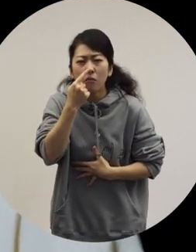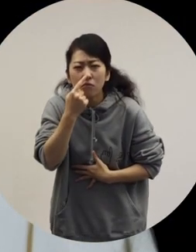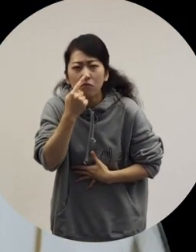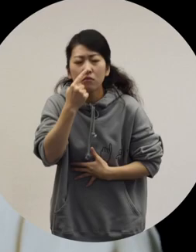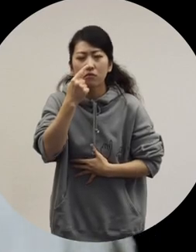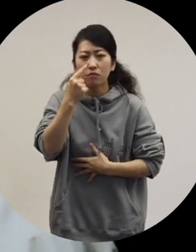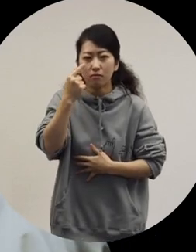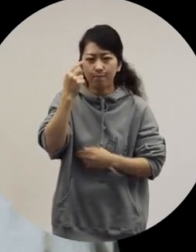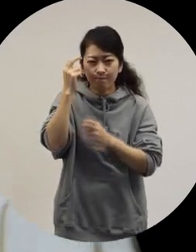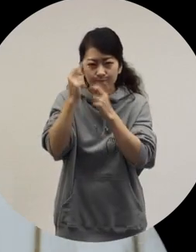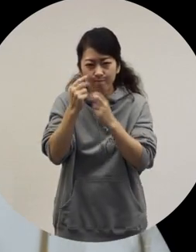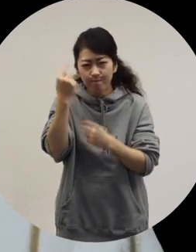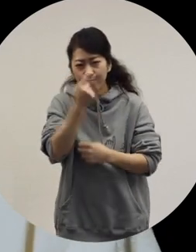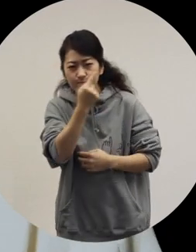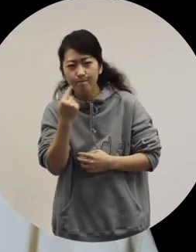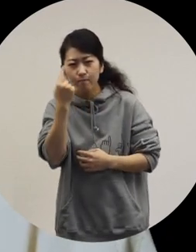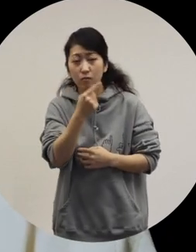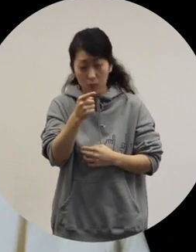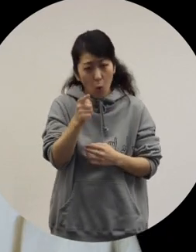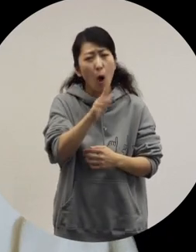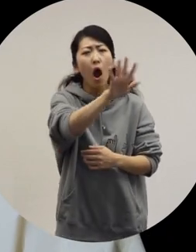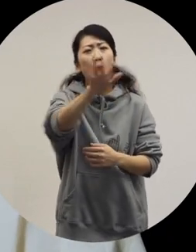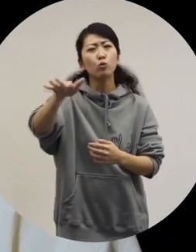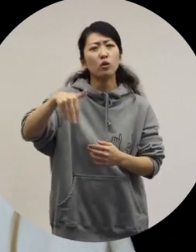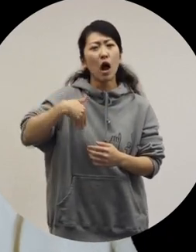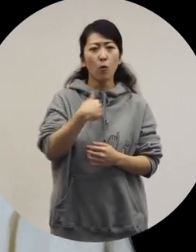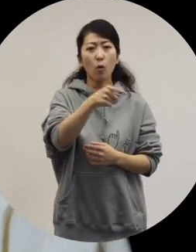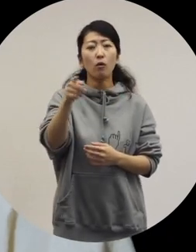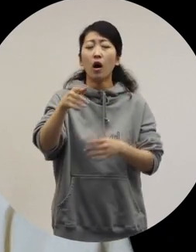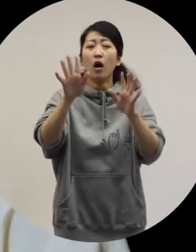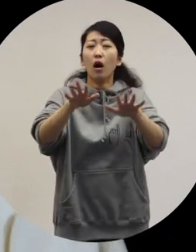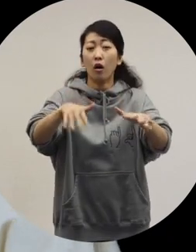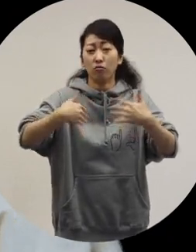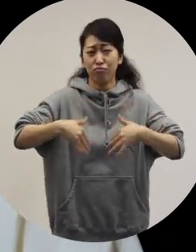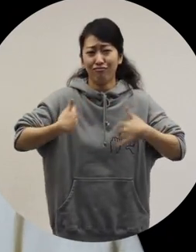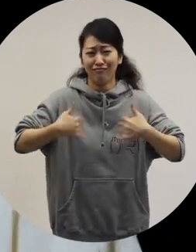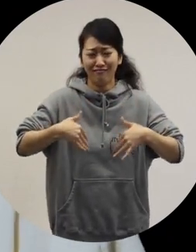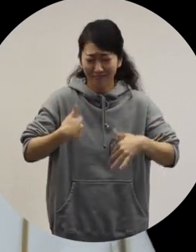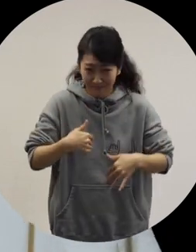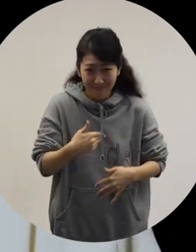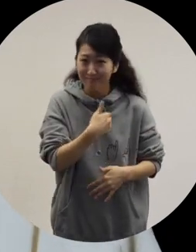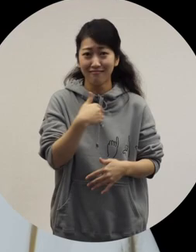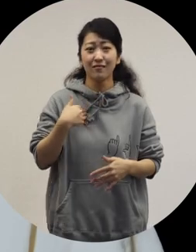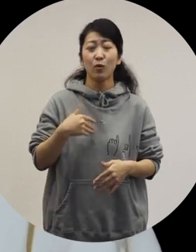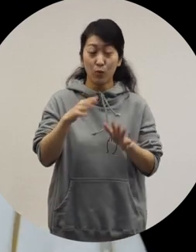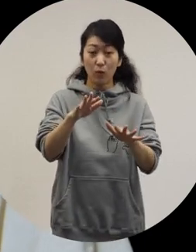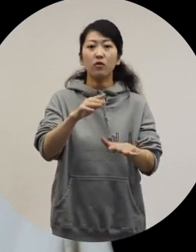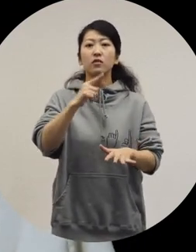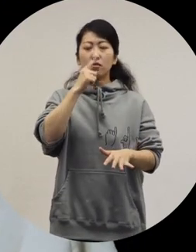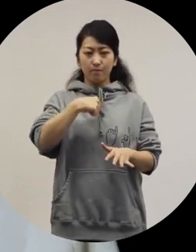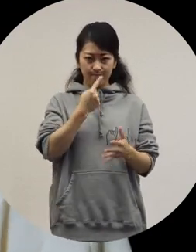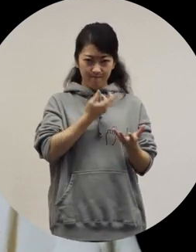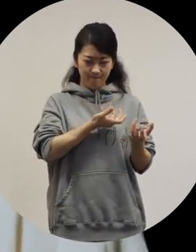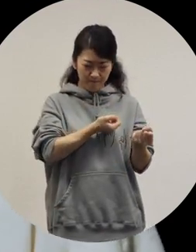for being a bad person. You don't have to think like that. If you want to show your favorite styles of fashion